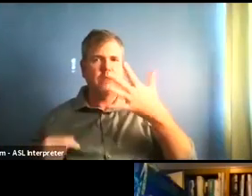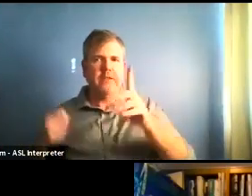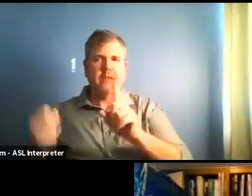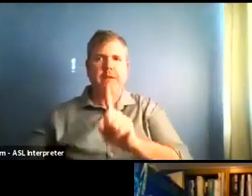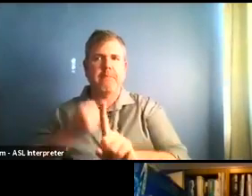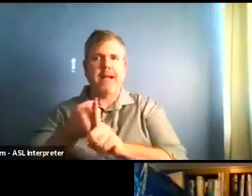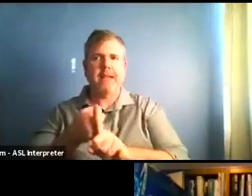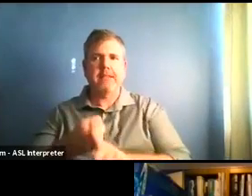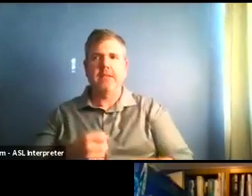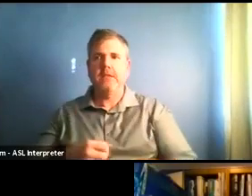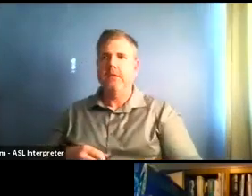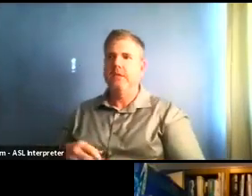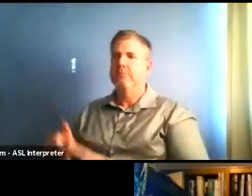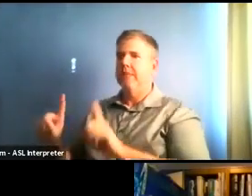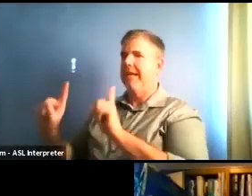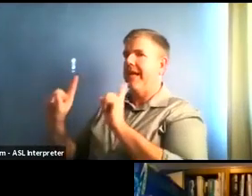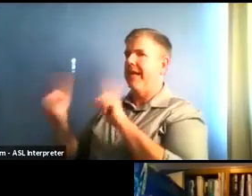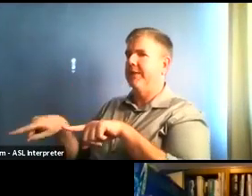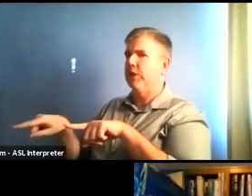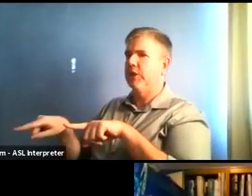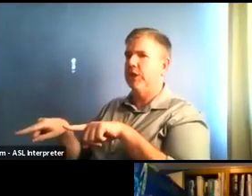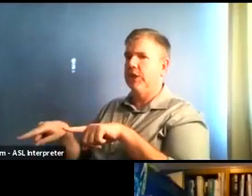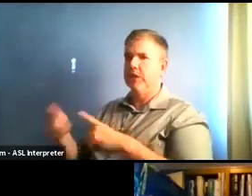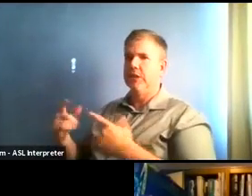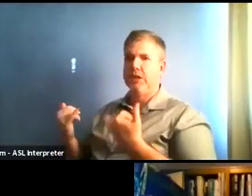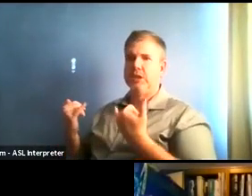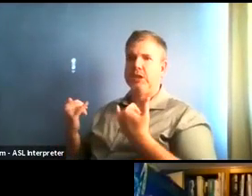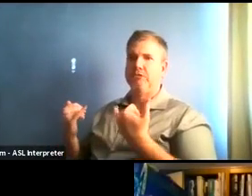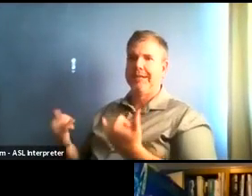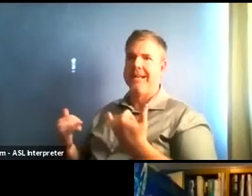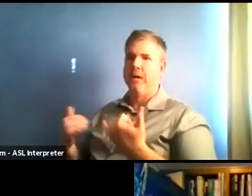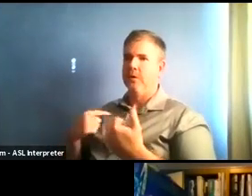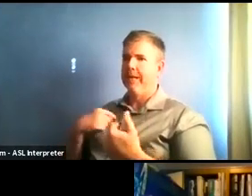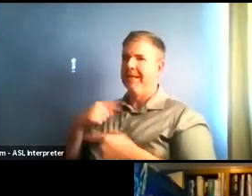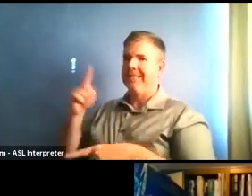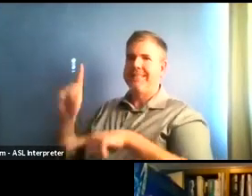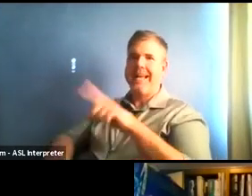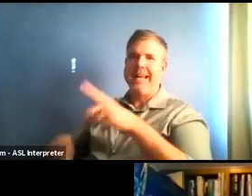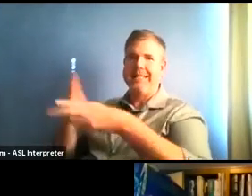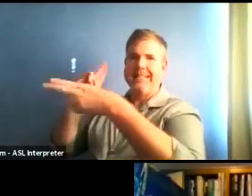I can't single out any specific wineries.